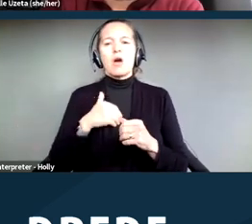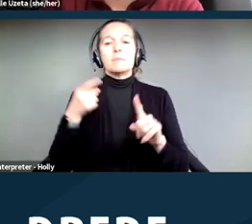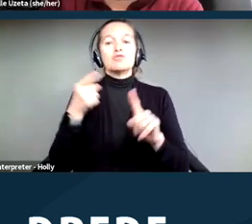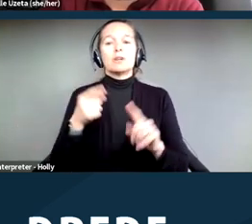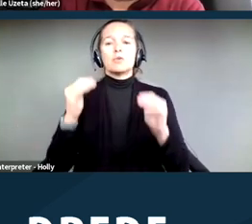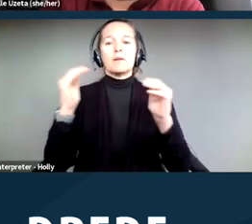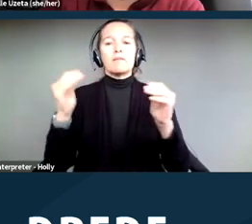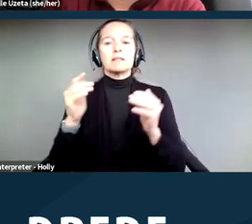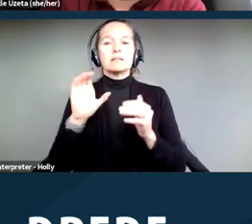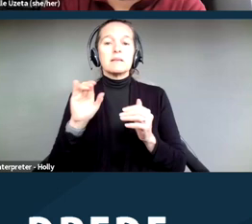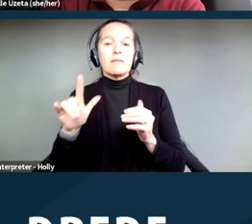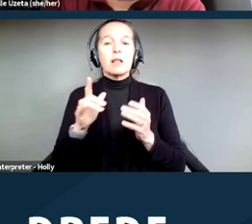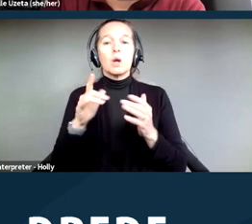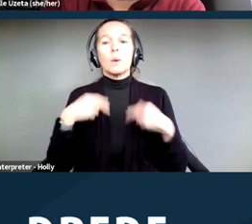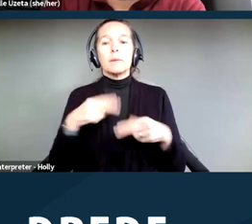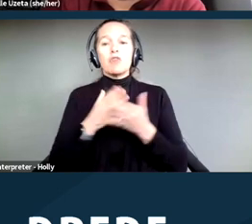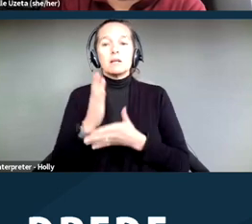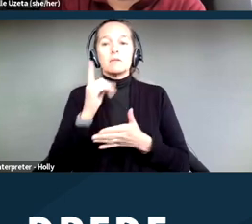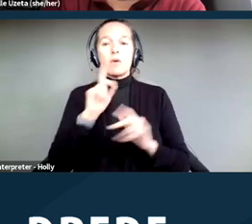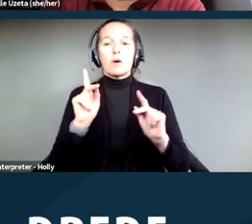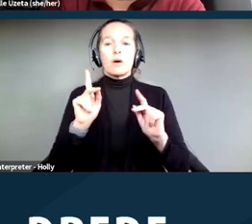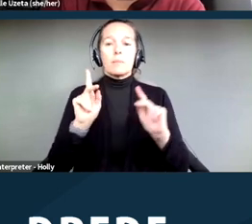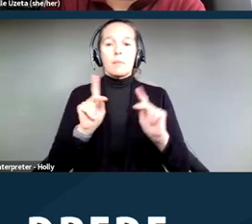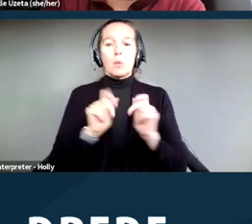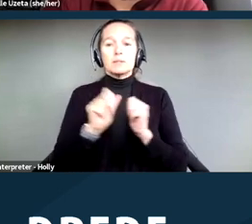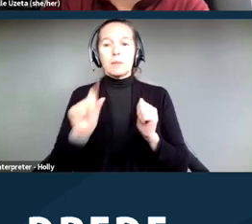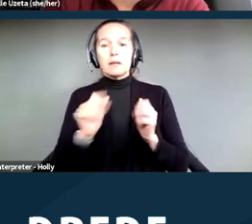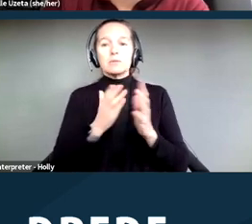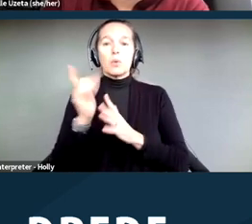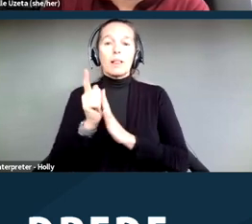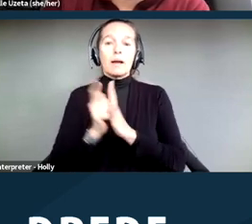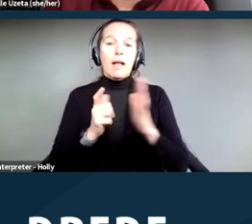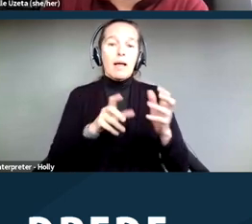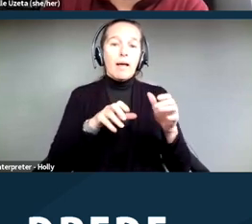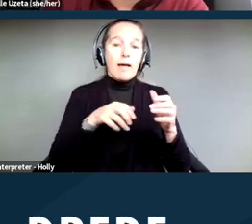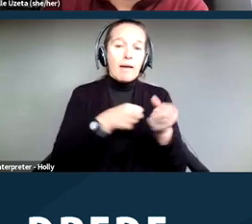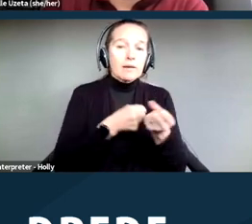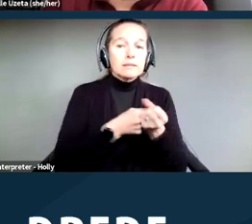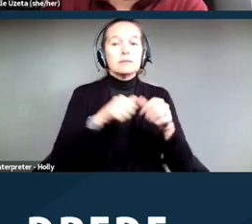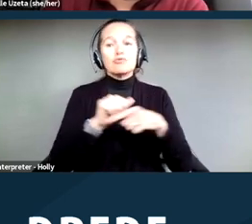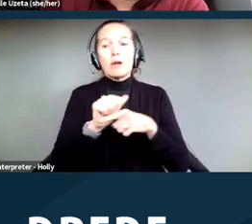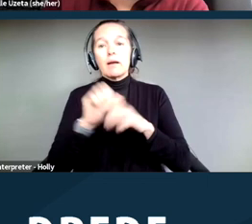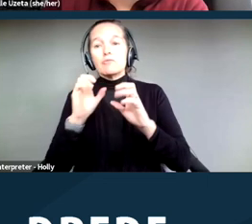through legal advocacy, training, education, public policy work and legislative development.